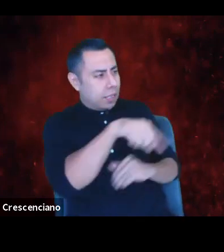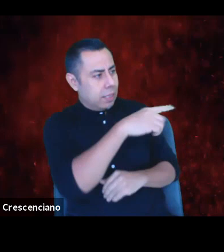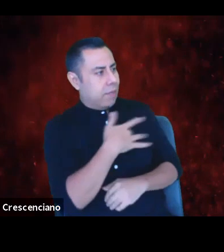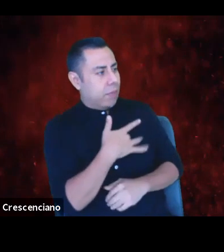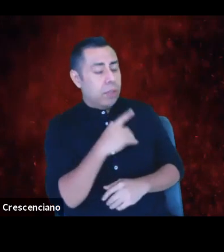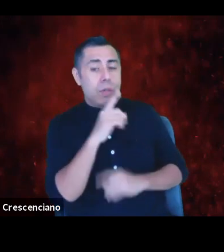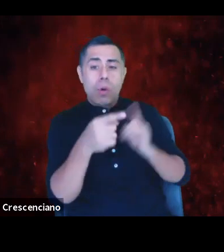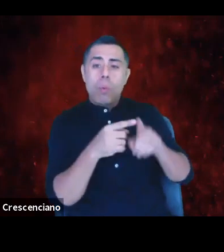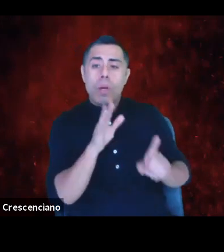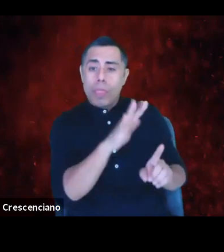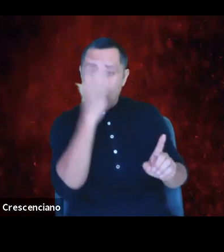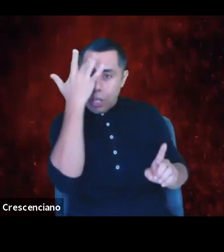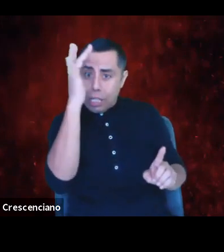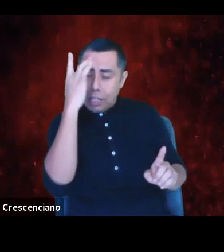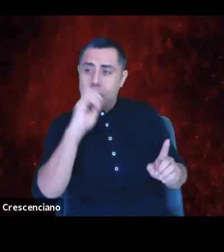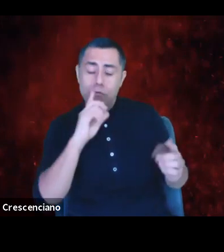in board meetings, when our audience.